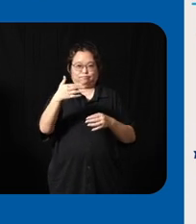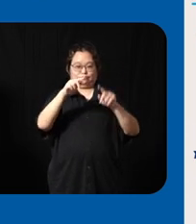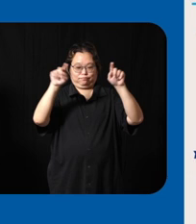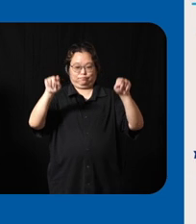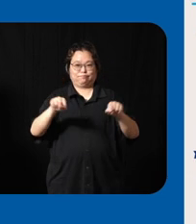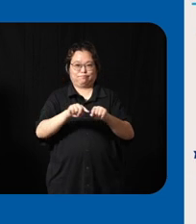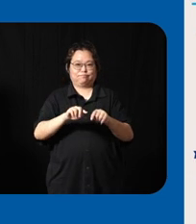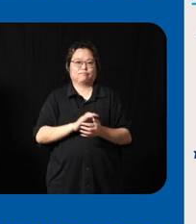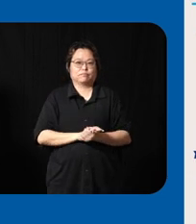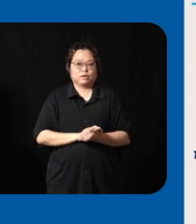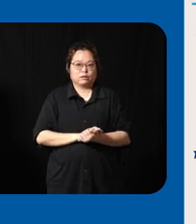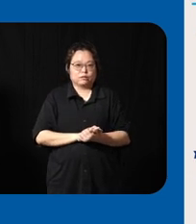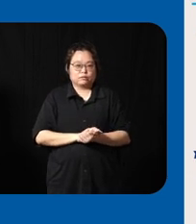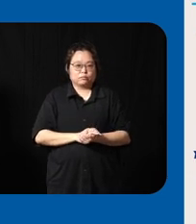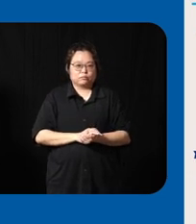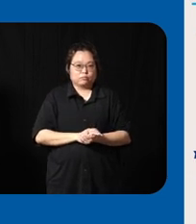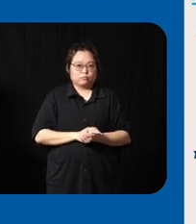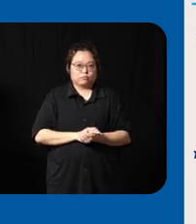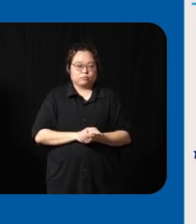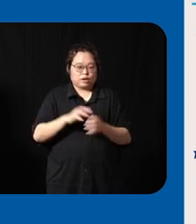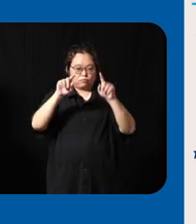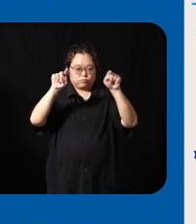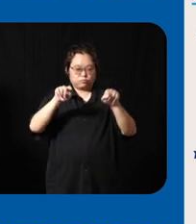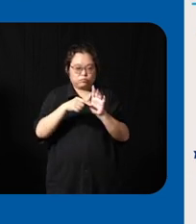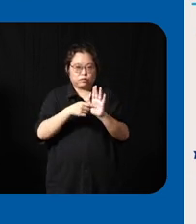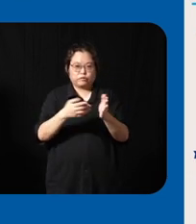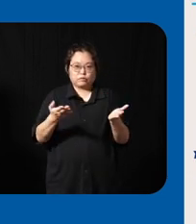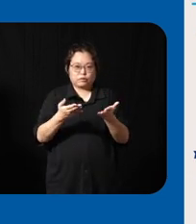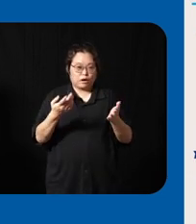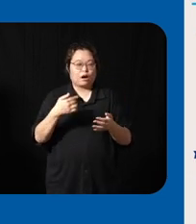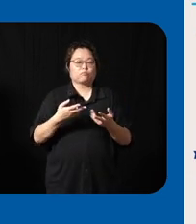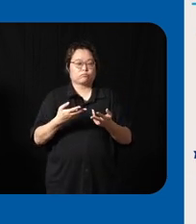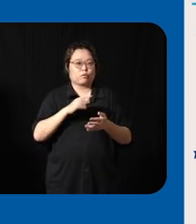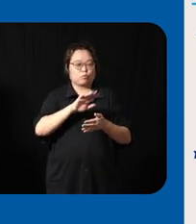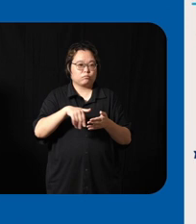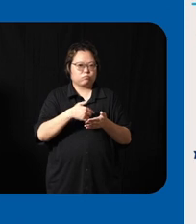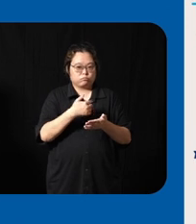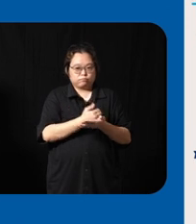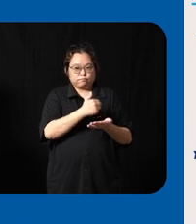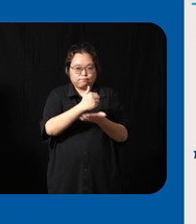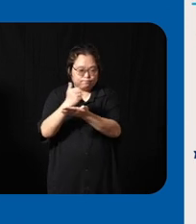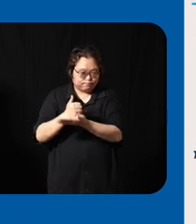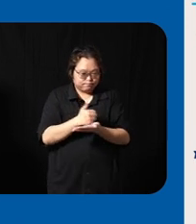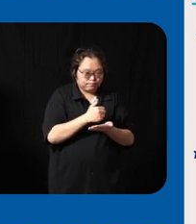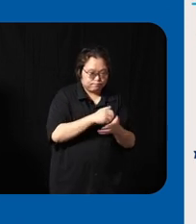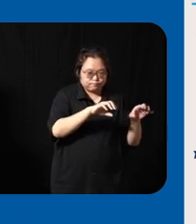where the are very helpful um resources and our aies to help uh us test our prototypes that we